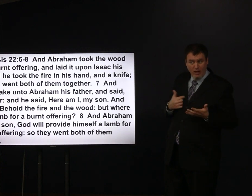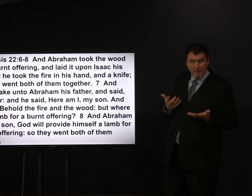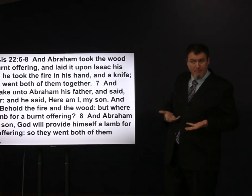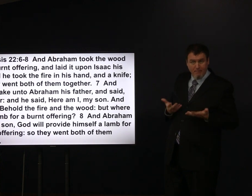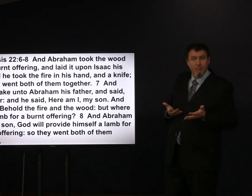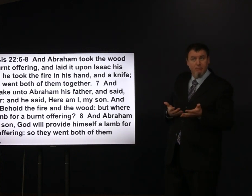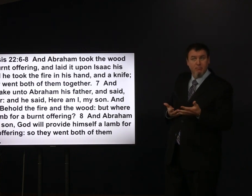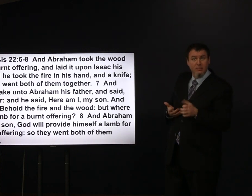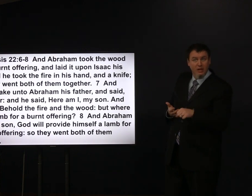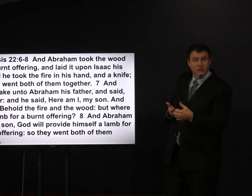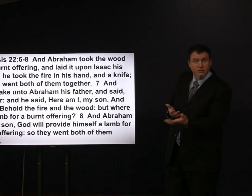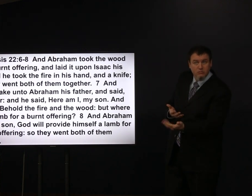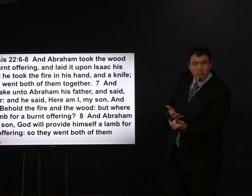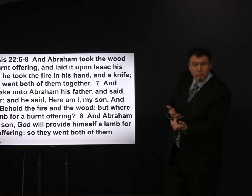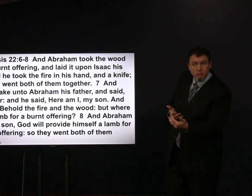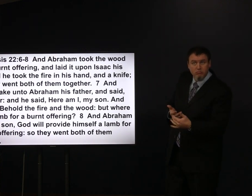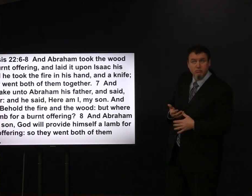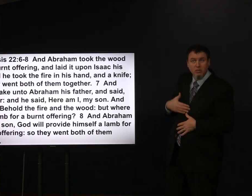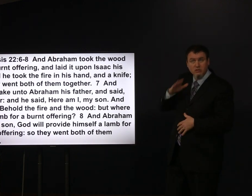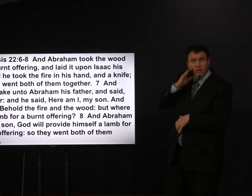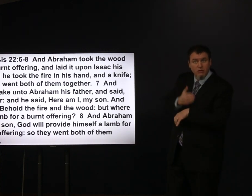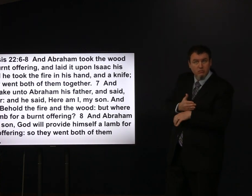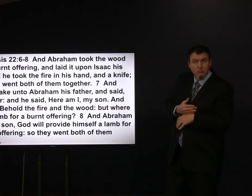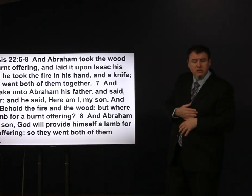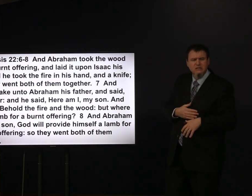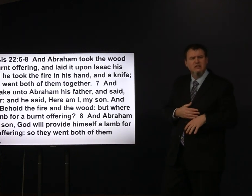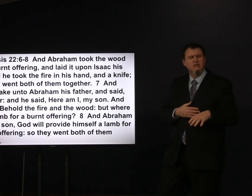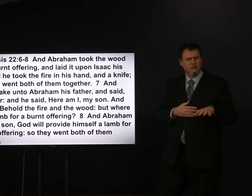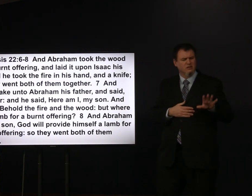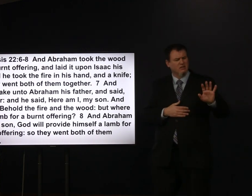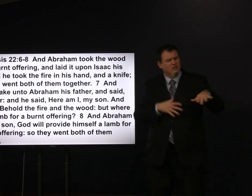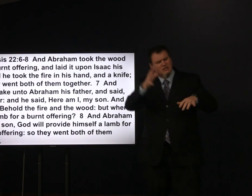and Abraham said here I am my son and he said